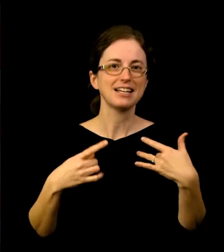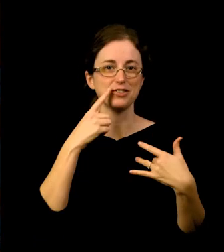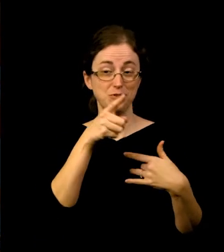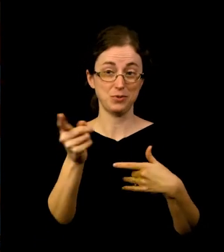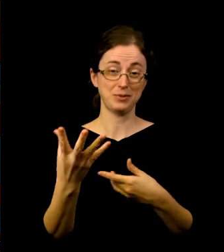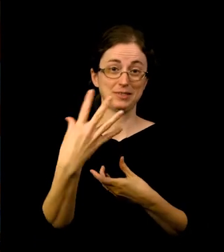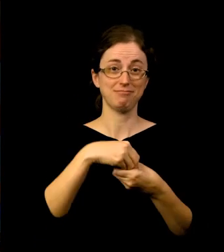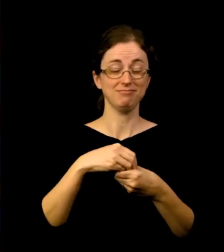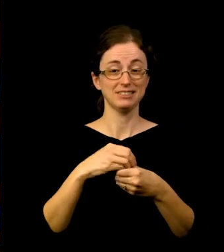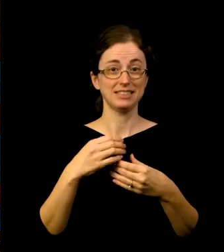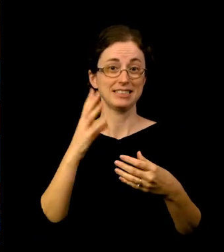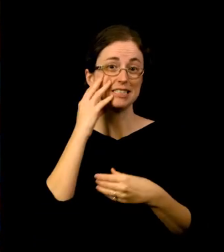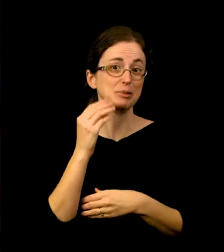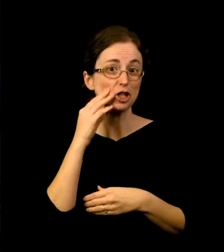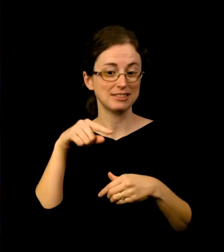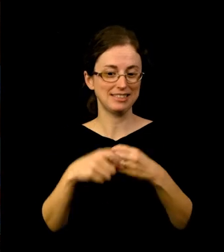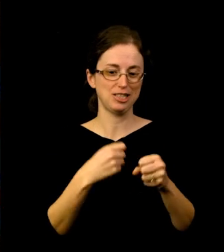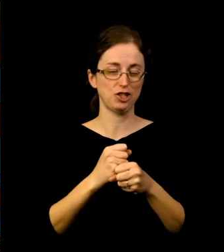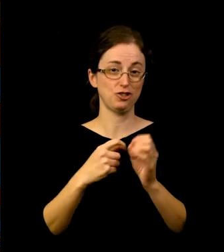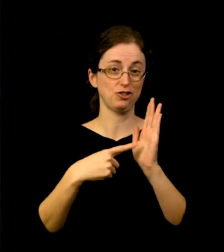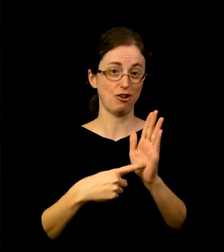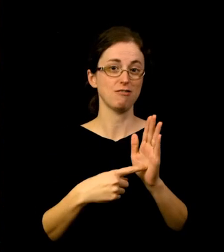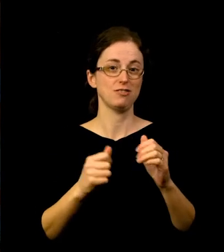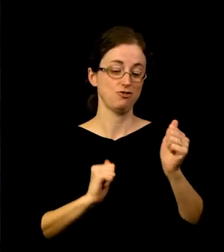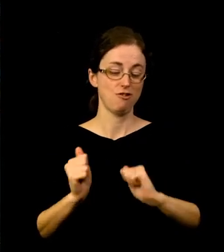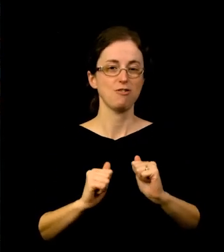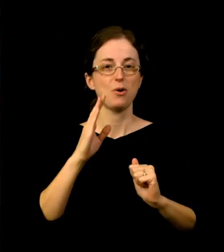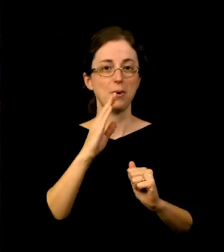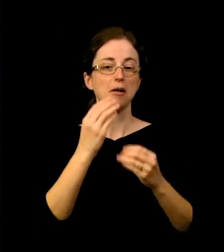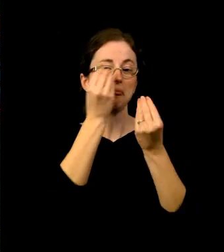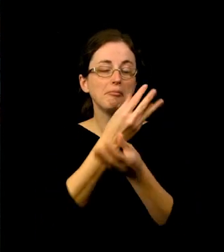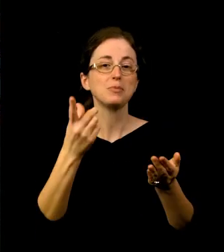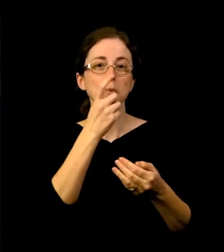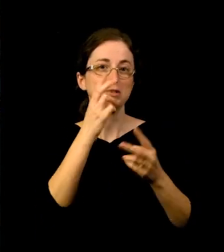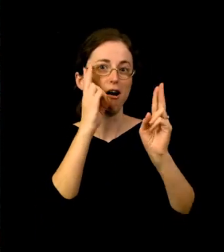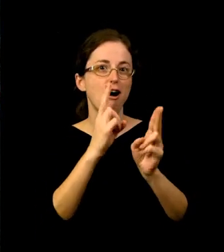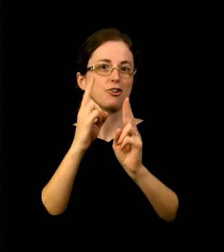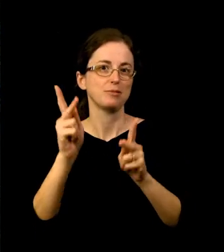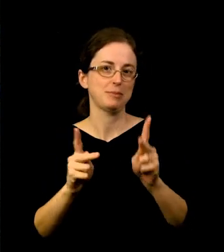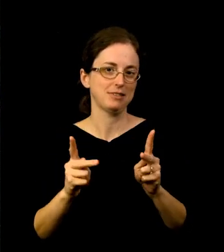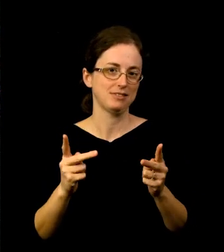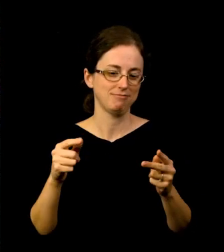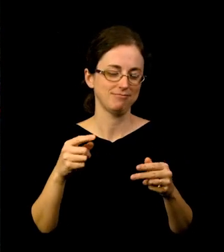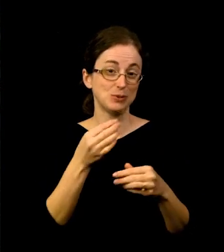We have so many more unbound experiences on the horizon, including some new surprises that will take cinematic